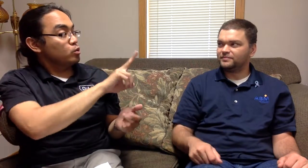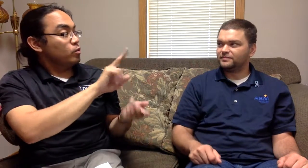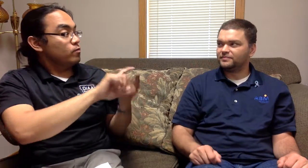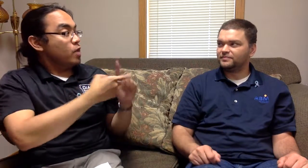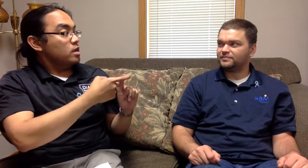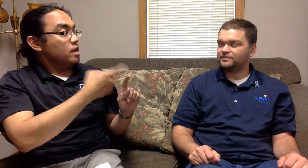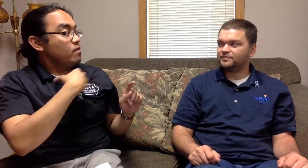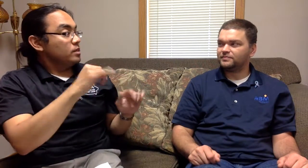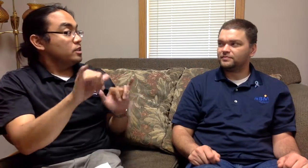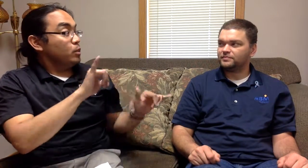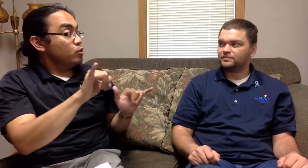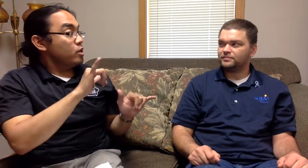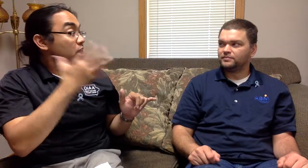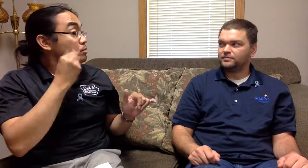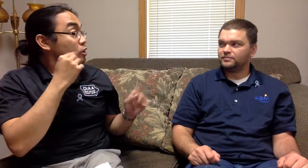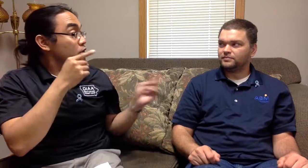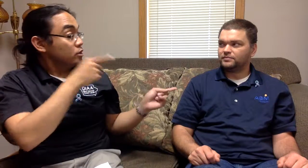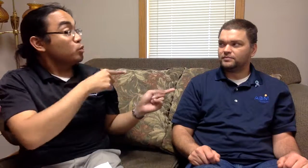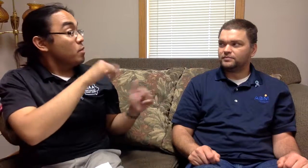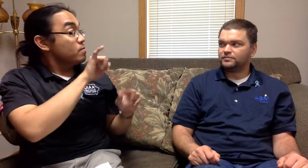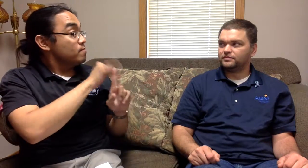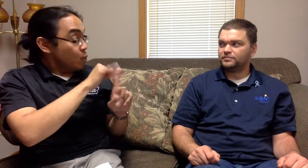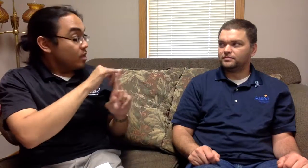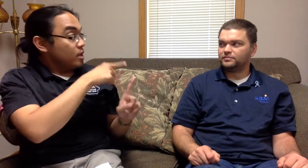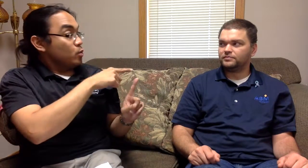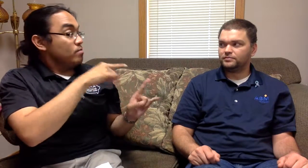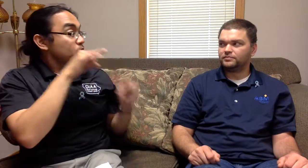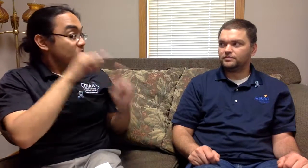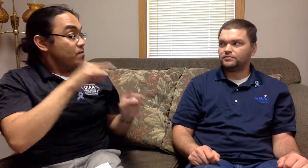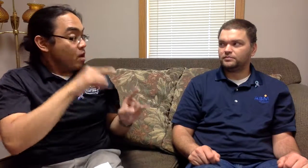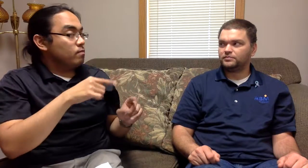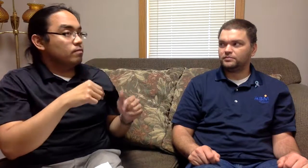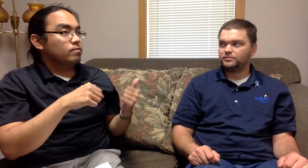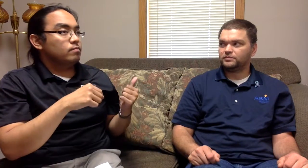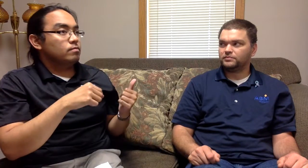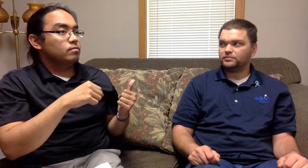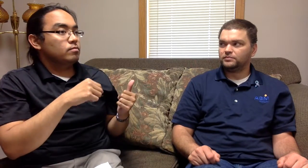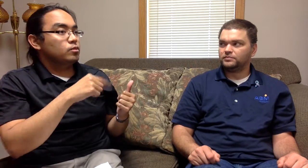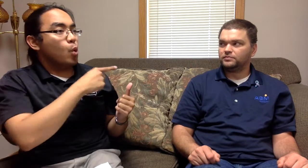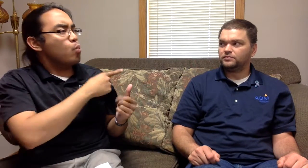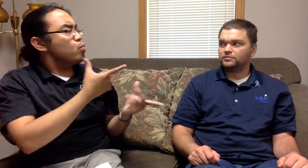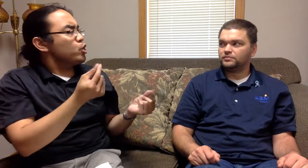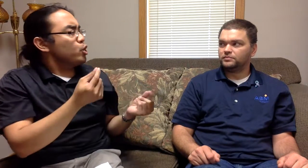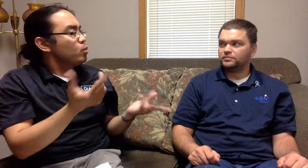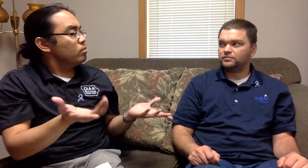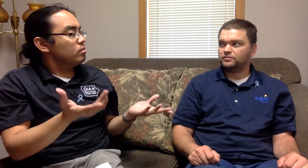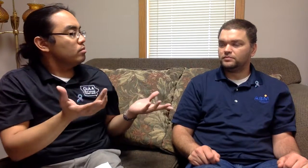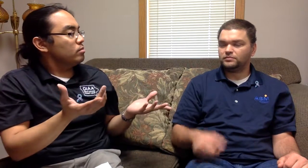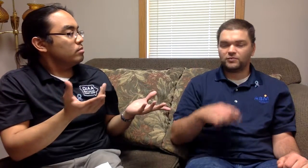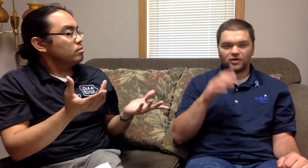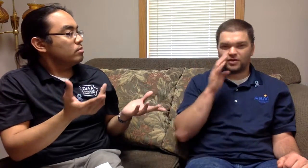you and your two friends have had similar experiences all three of you were bullied and made fun of What did you guys do?